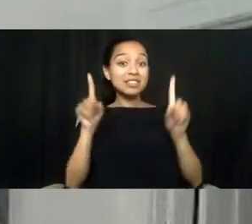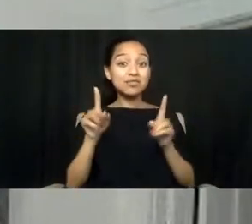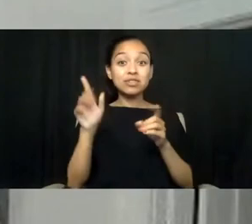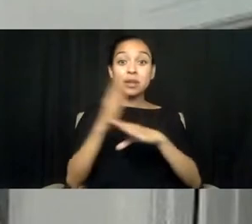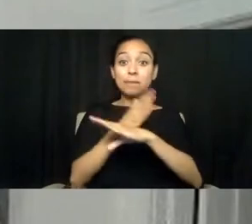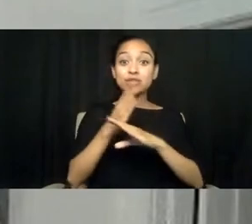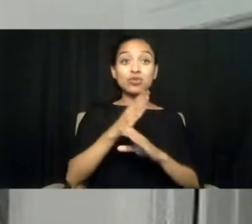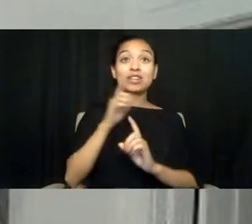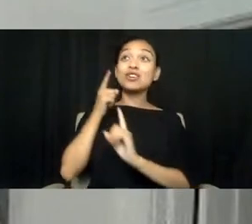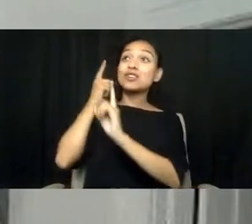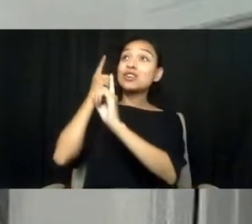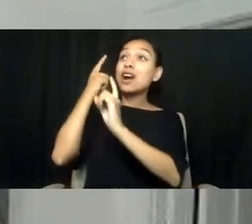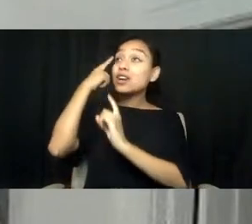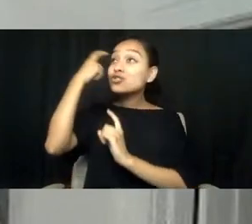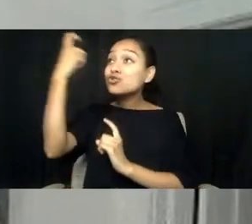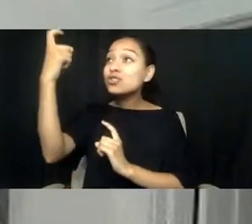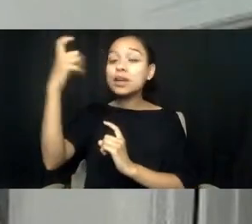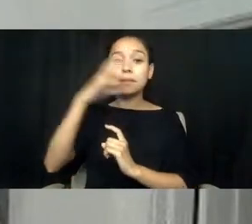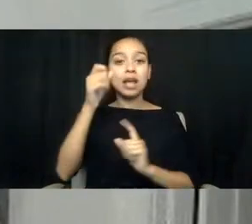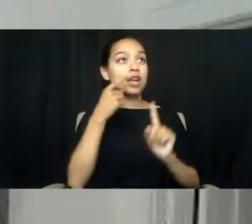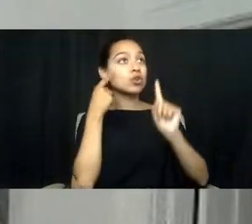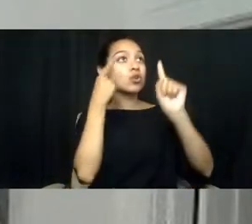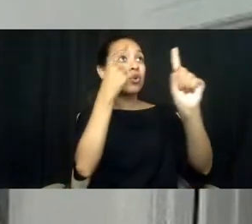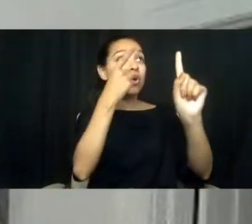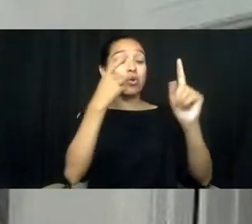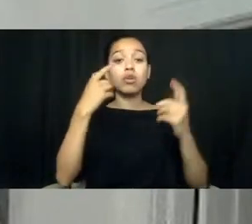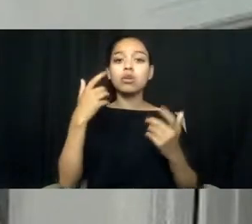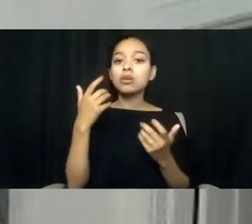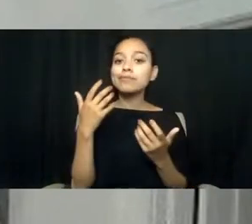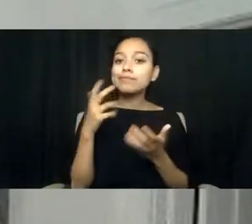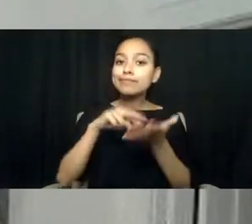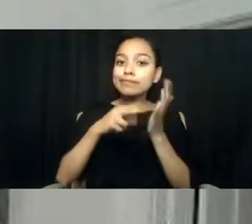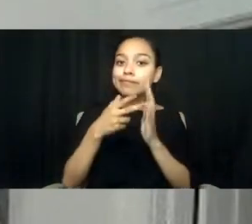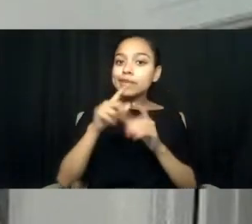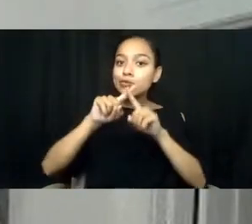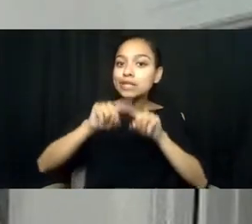is do you have a budget and a work plan? What is the budget?